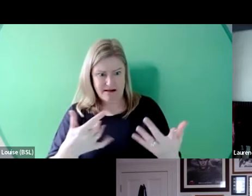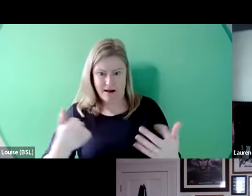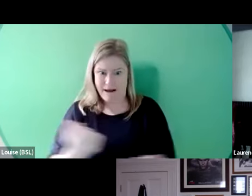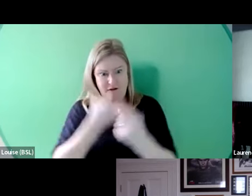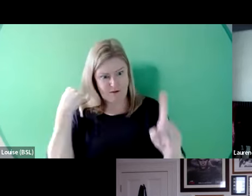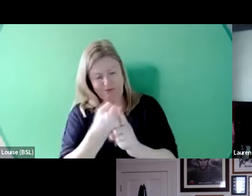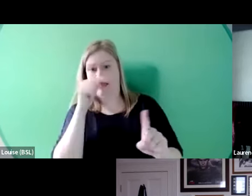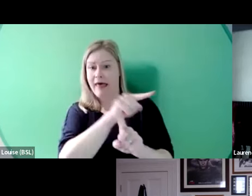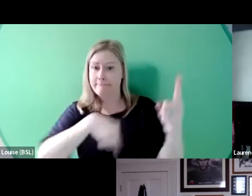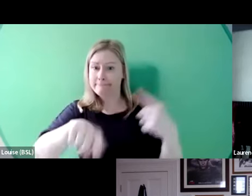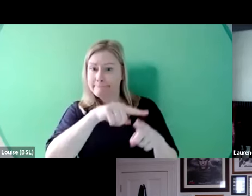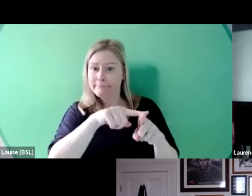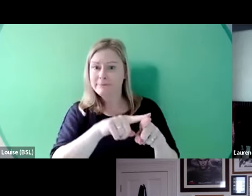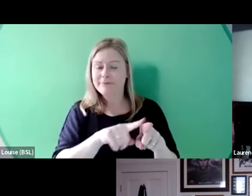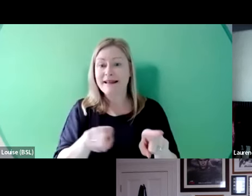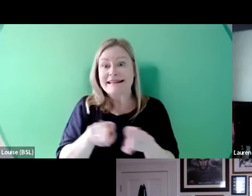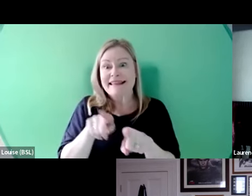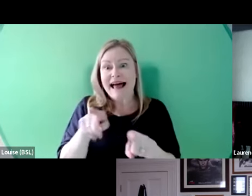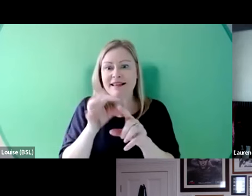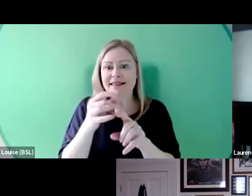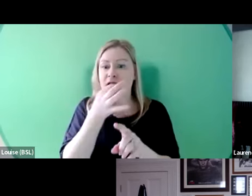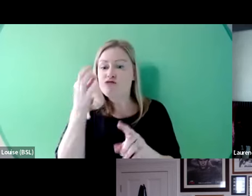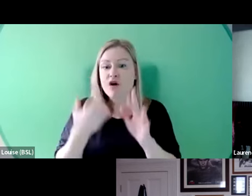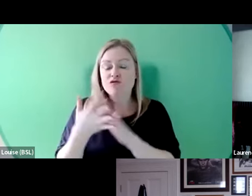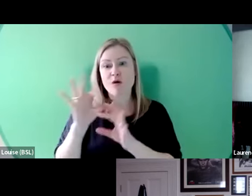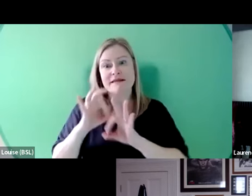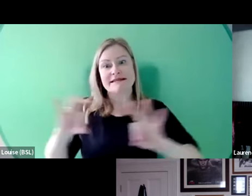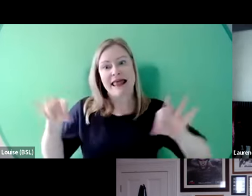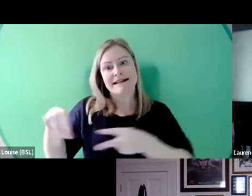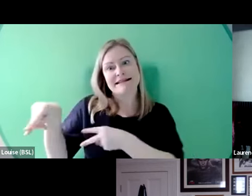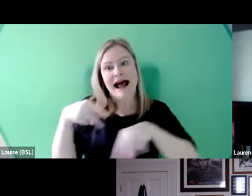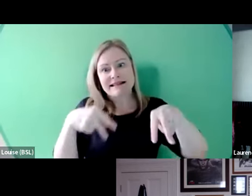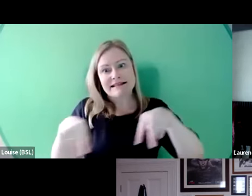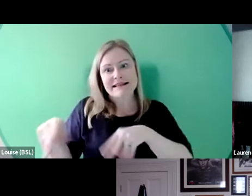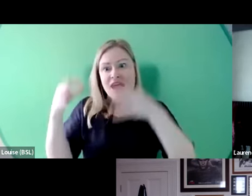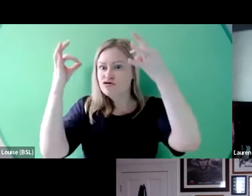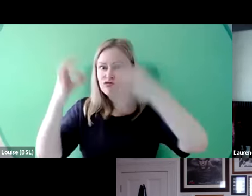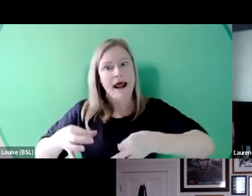moment and it was Rose doing the silent dance in in Strictly. It was that. That was the moment